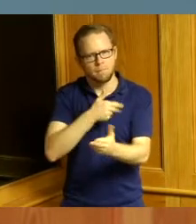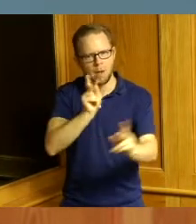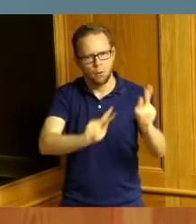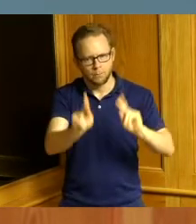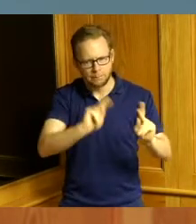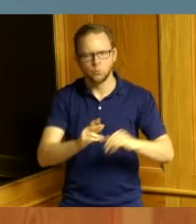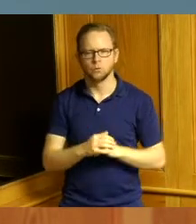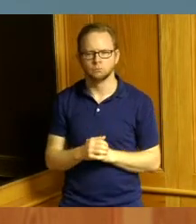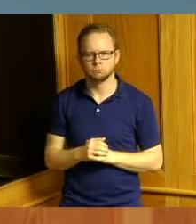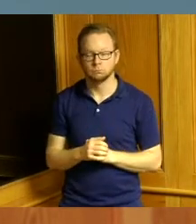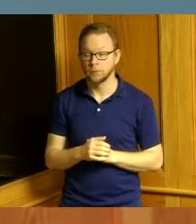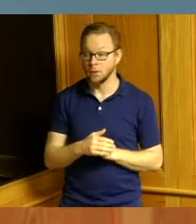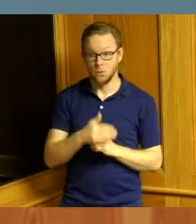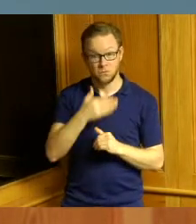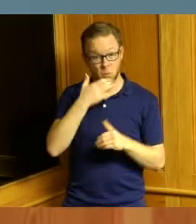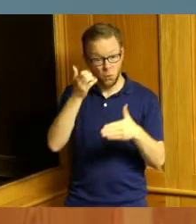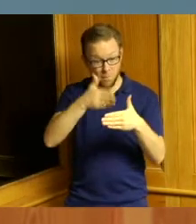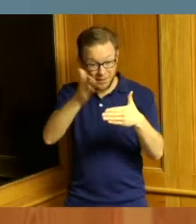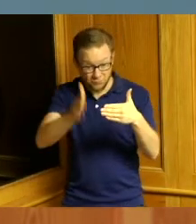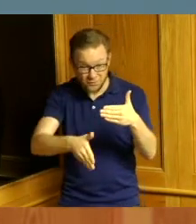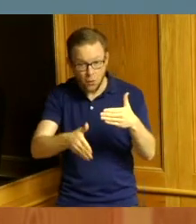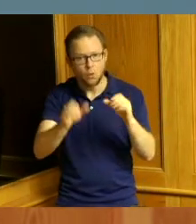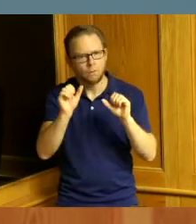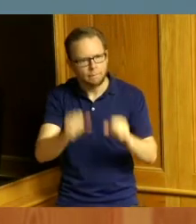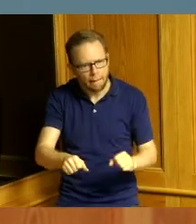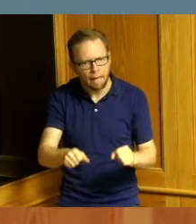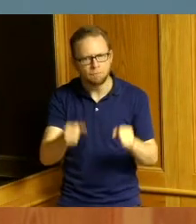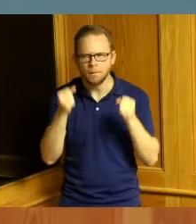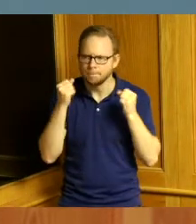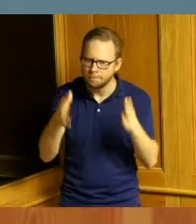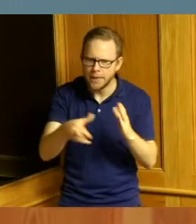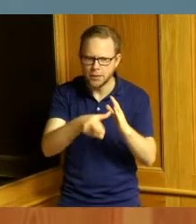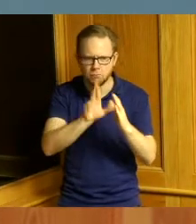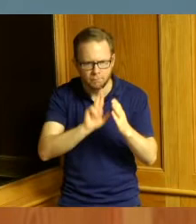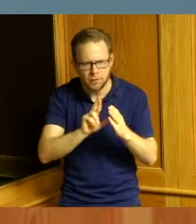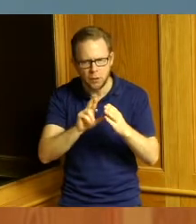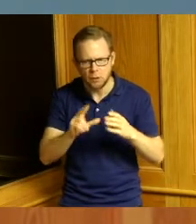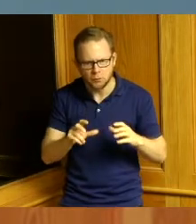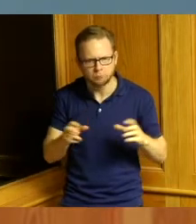result can require multiple reviews however we will get the work done for the county